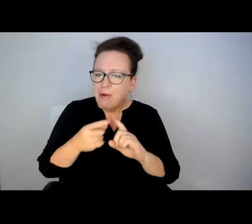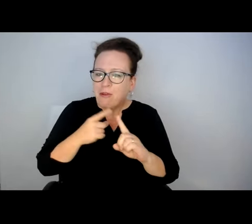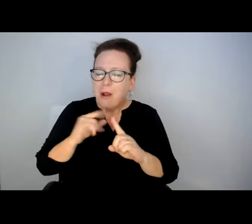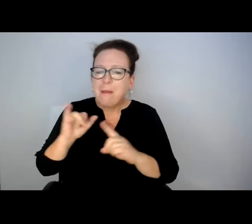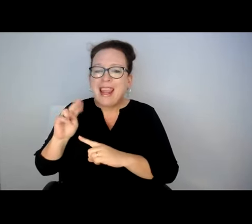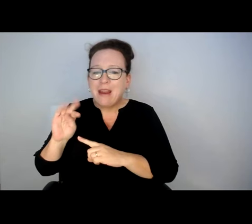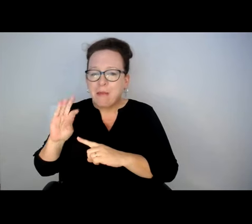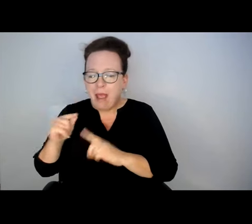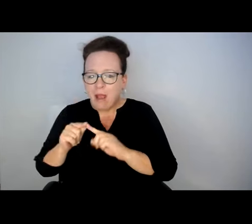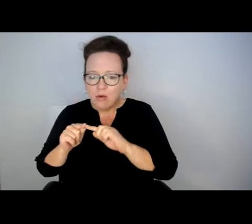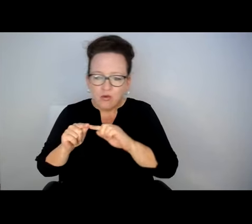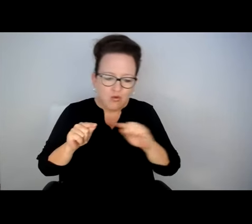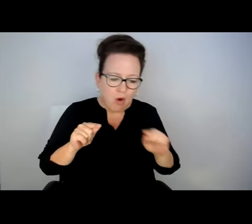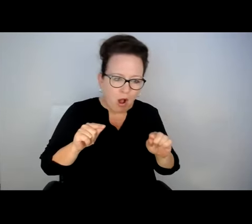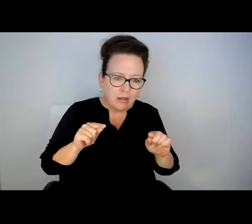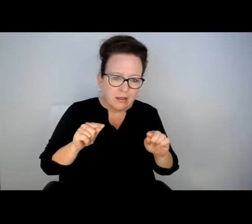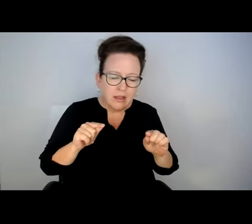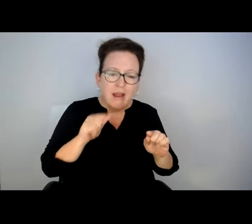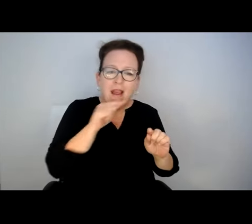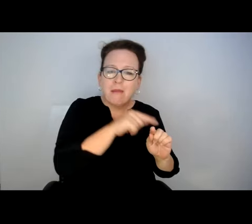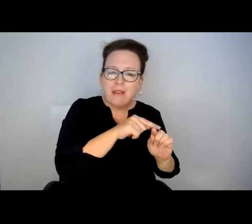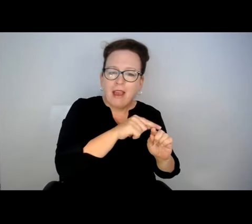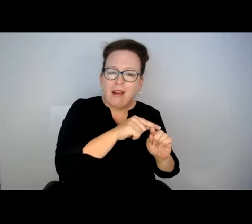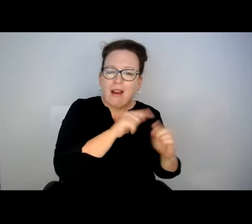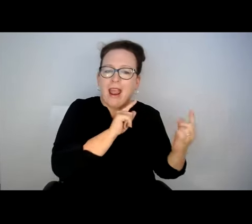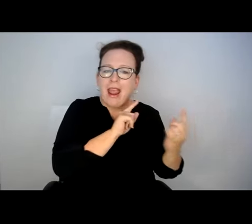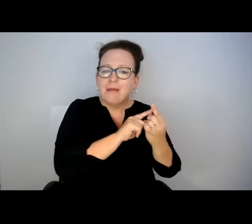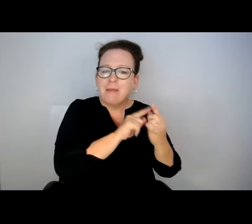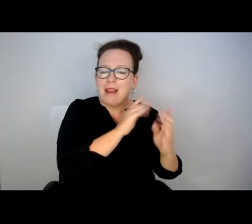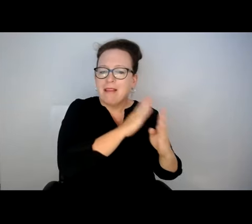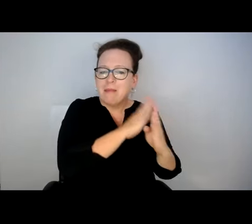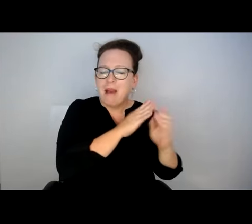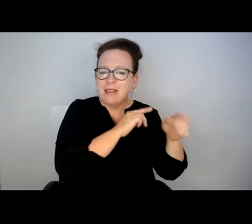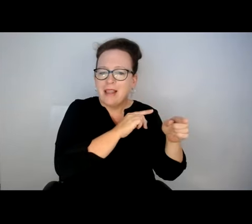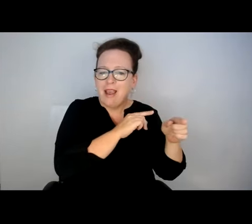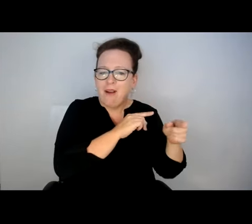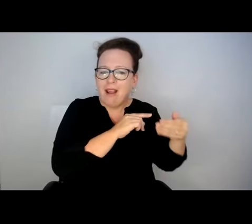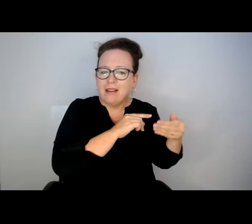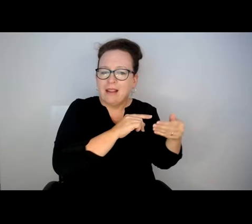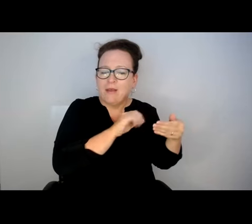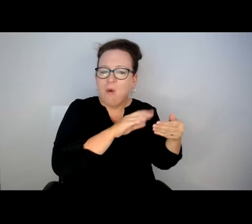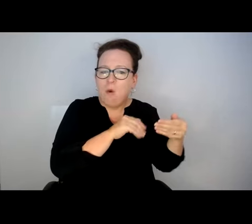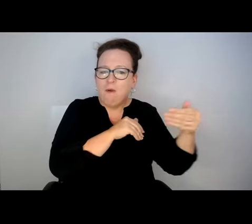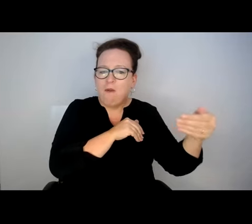YOU SHOULD BE ABLE TO GO FROM THE INBOUND SIDE OF THE BUS STOP, CROSS THE INTERSECTION, BE ON THE OTHER SIDE AND MEET UP